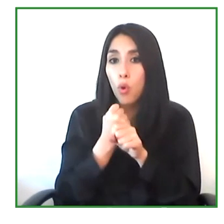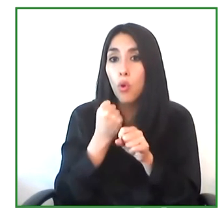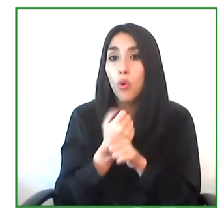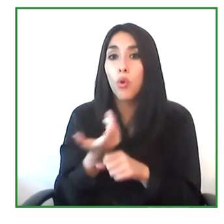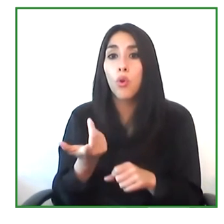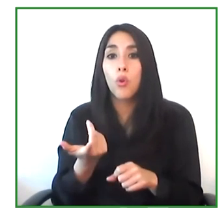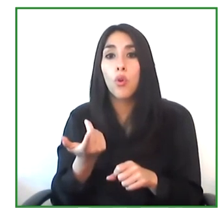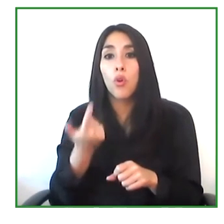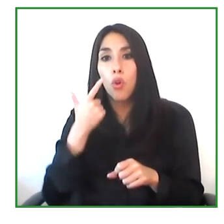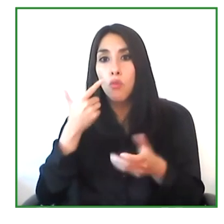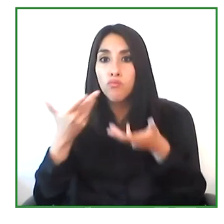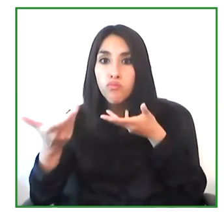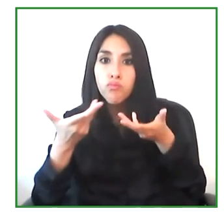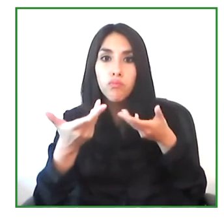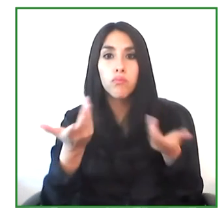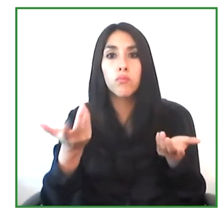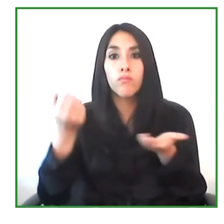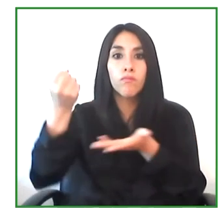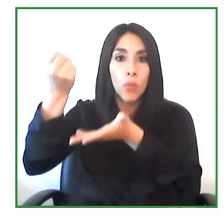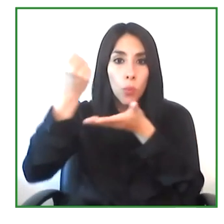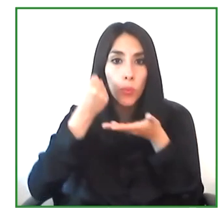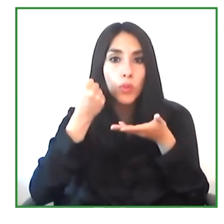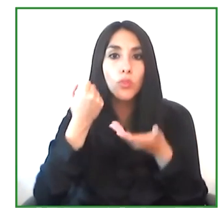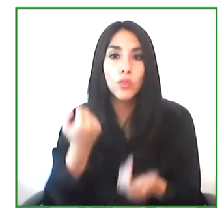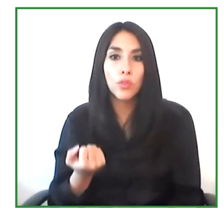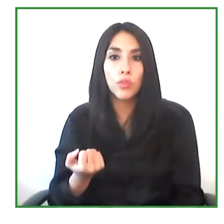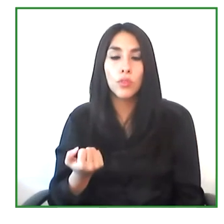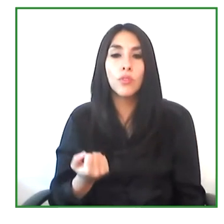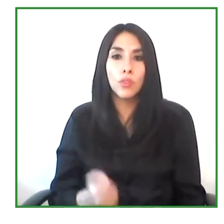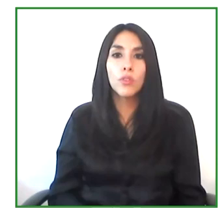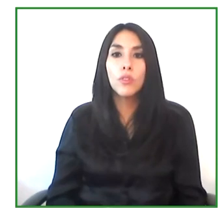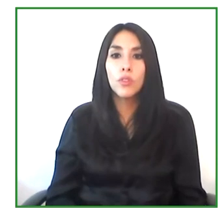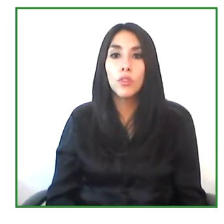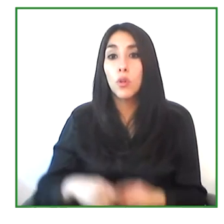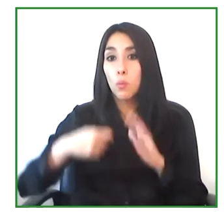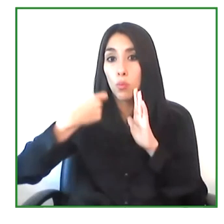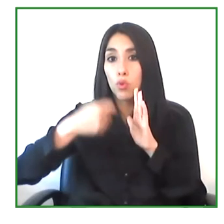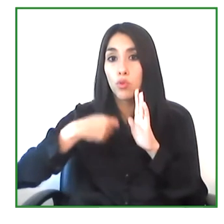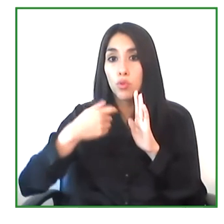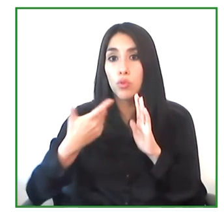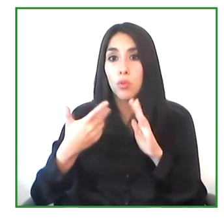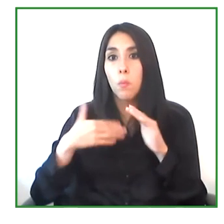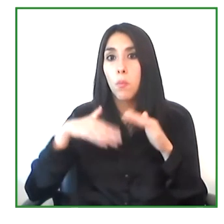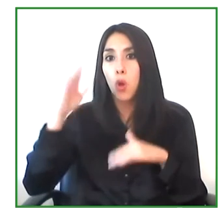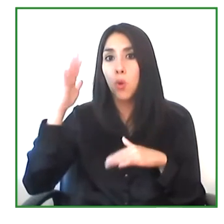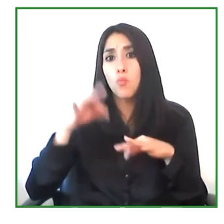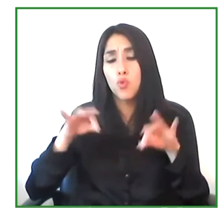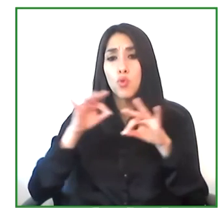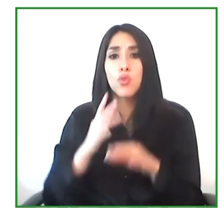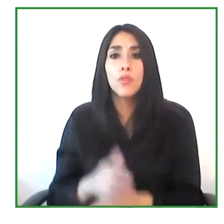with the National Employment Service Partners because we want the continuity this project.